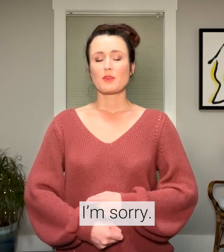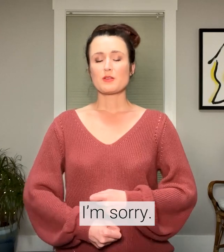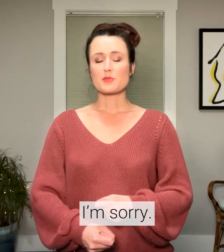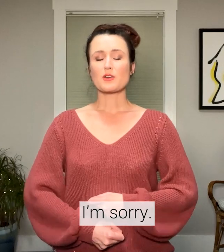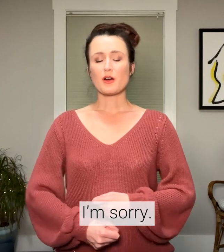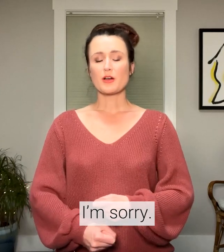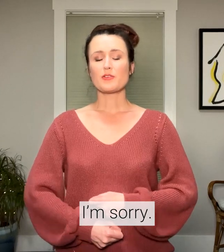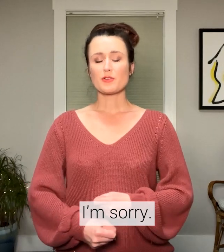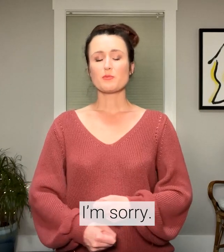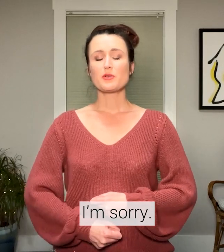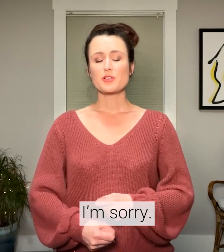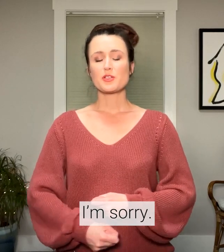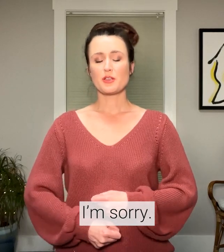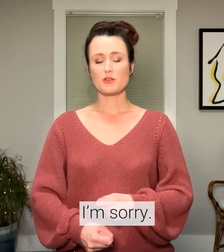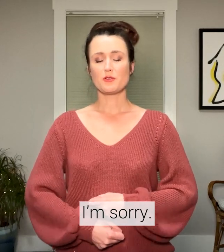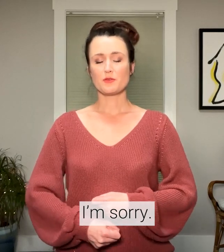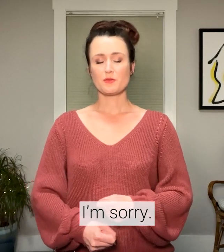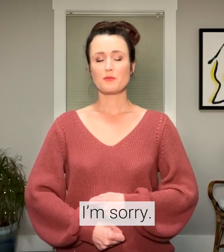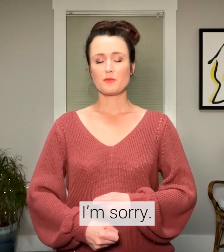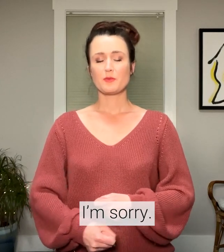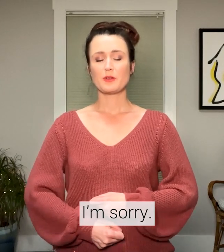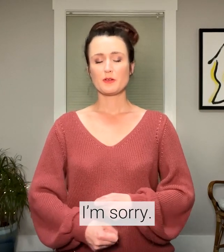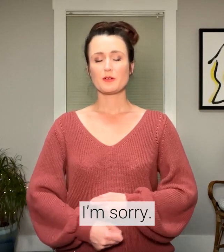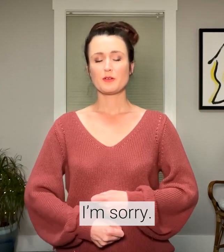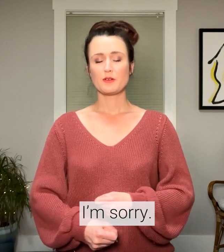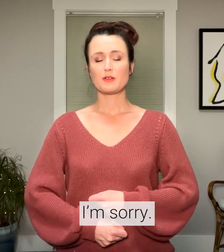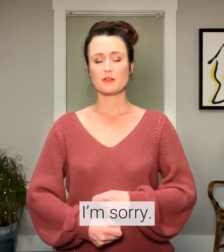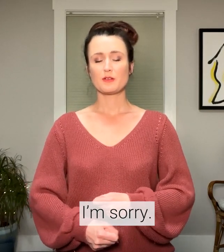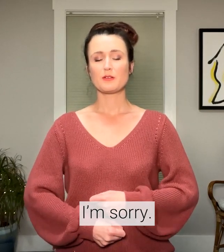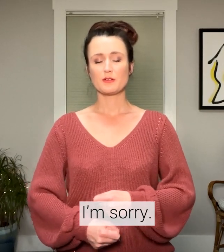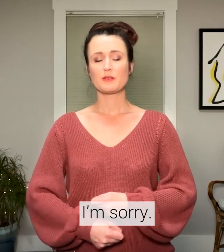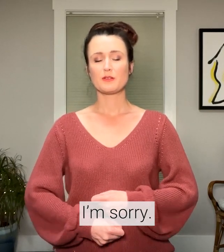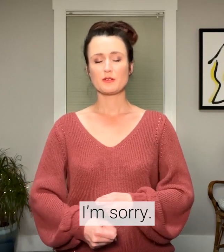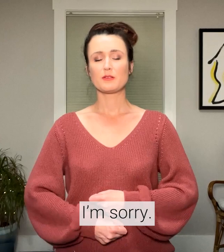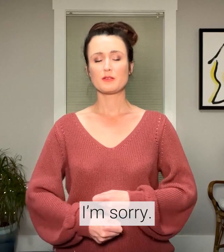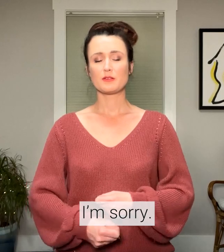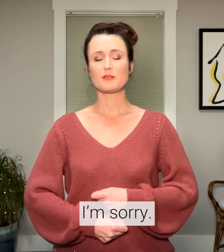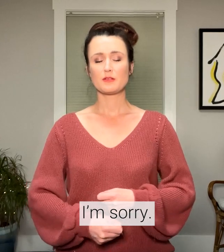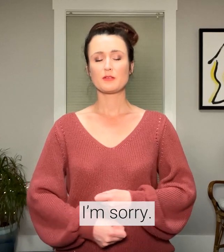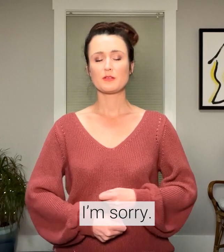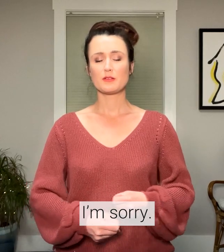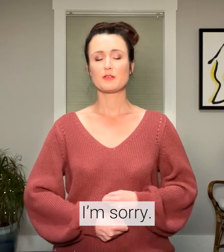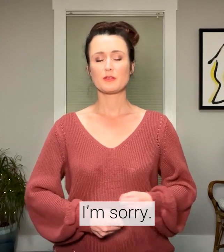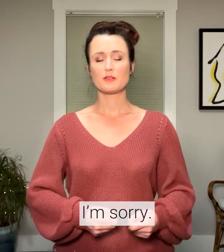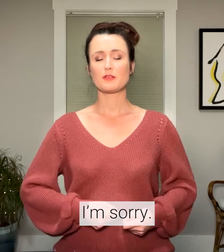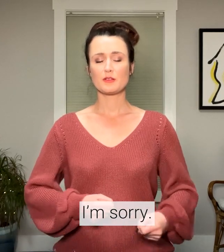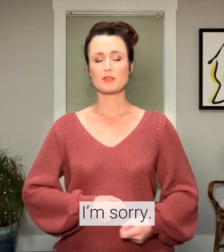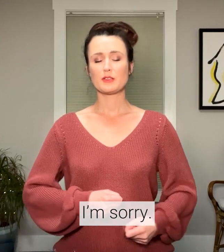I'm sorry for pushing you.